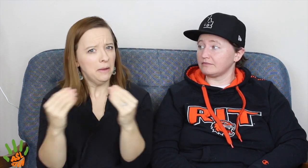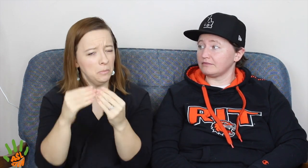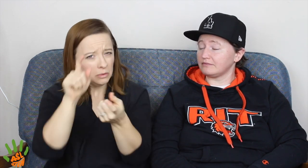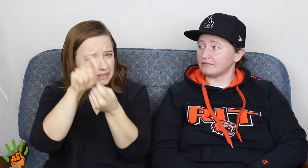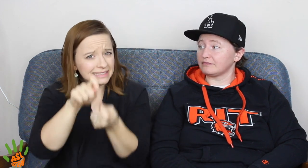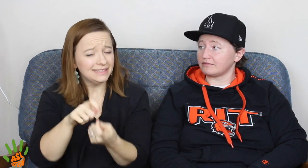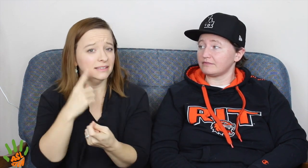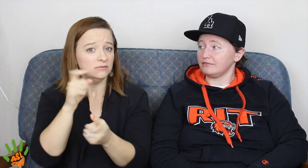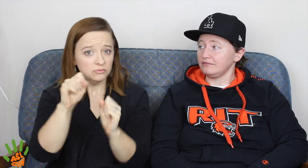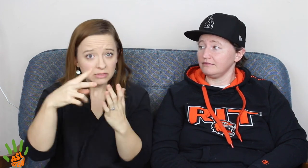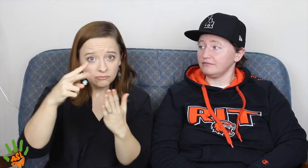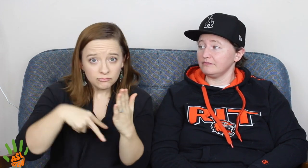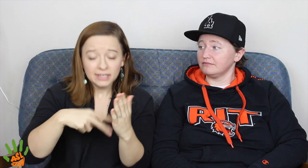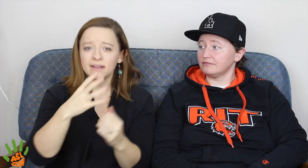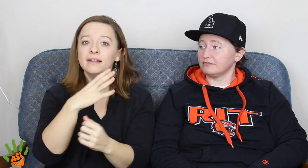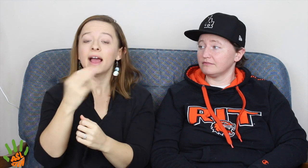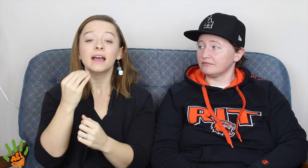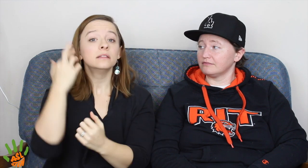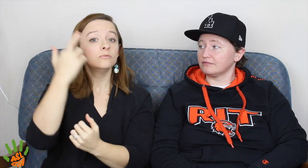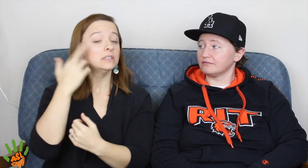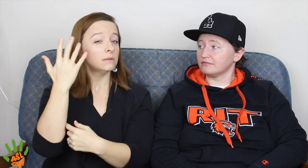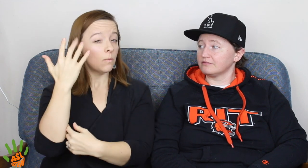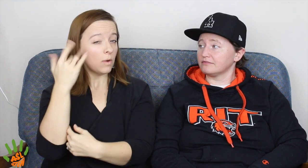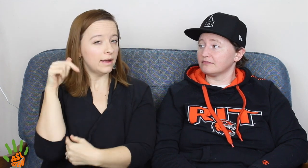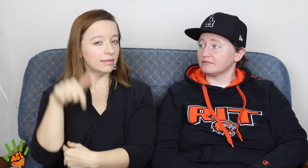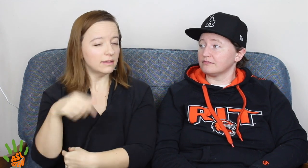If you want to know more, there's a lot more details you can read